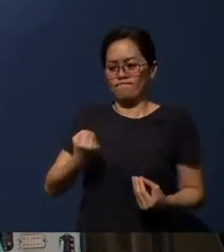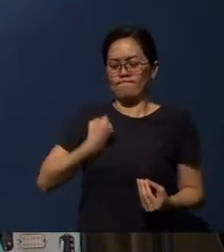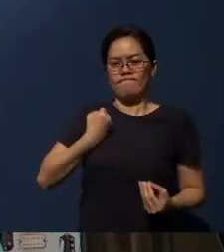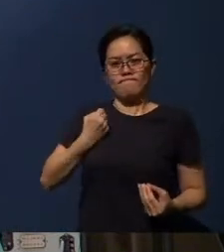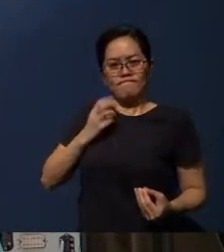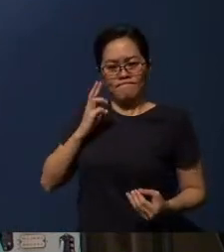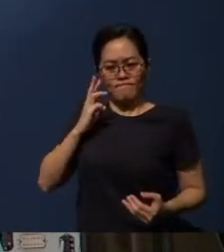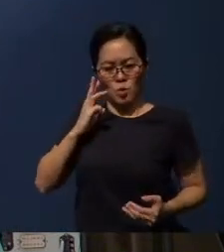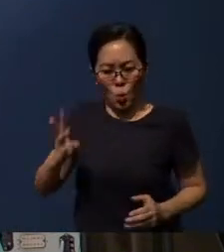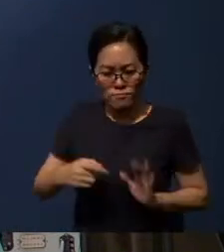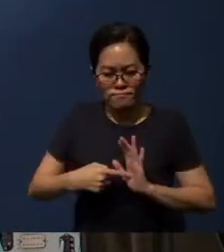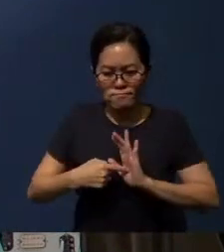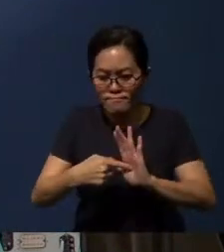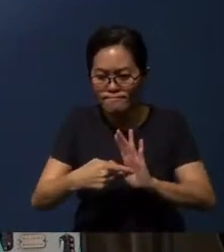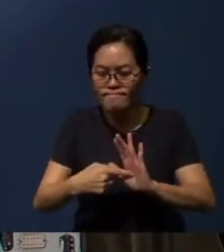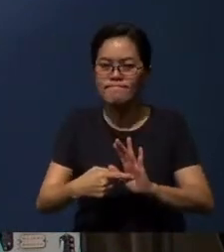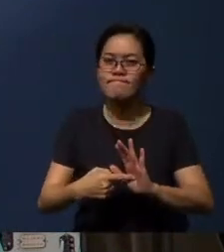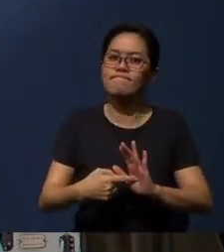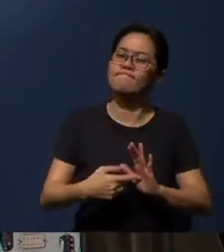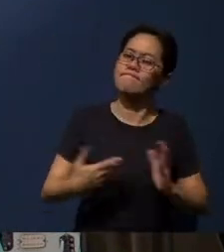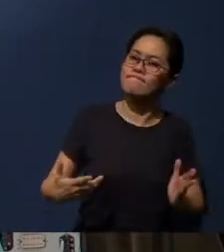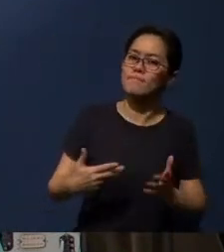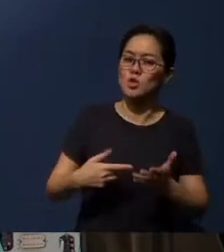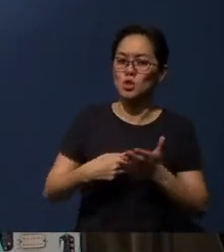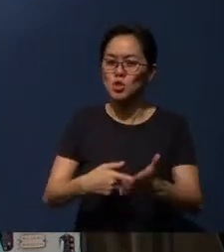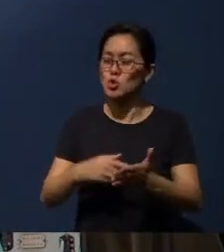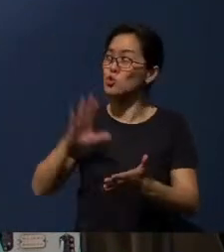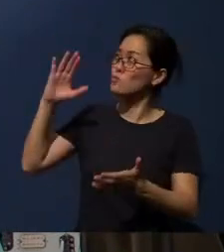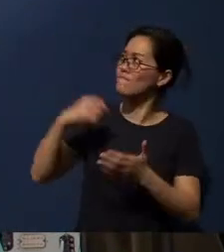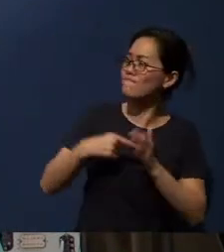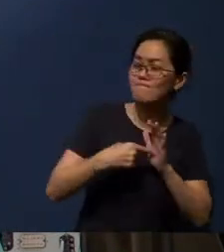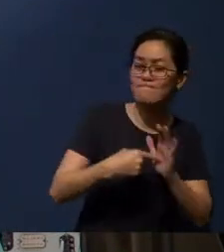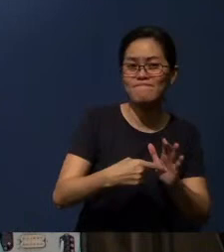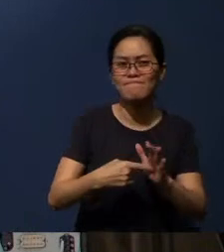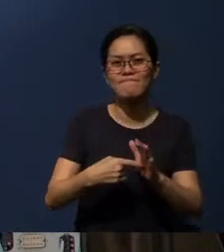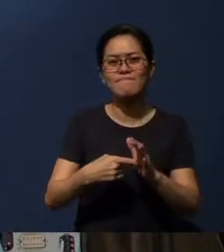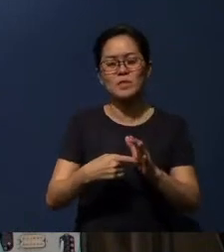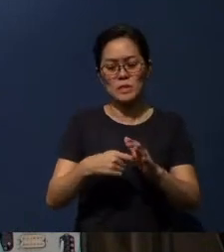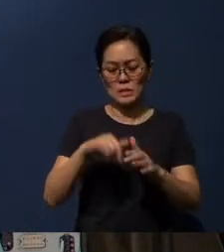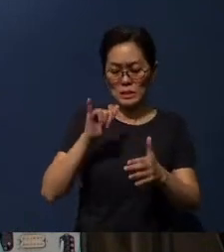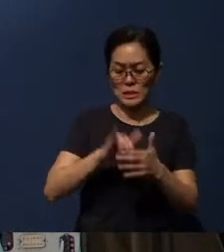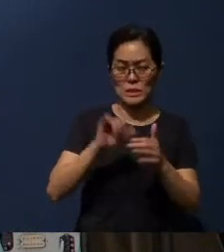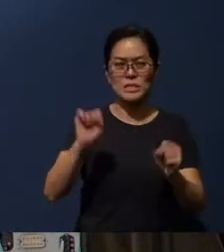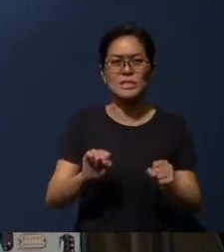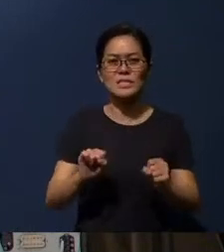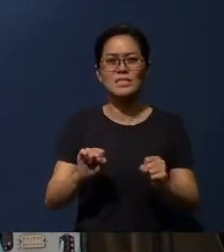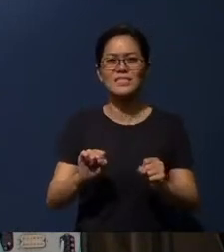to our family and friends during this festive season, (that) the light of Christ will permeate many more hearts.